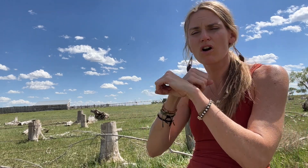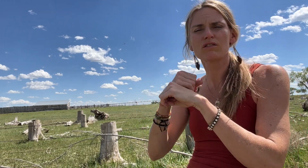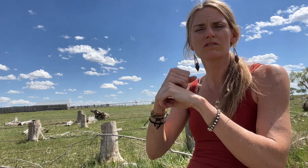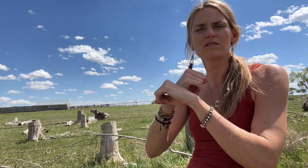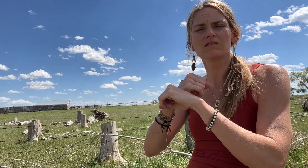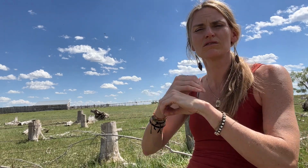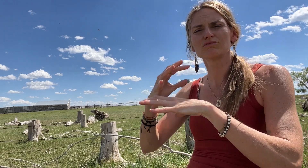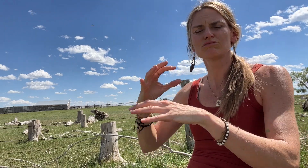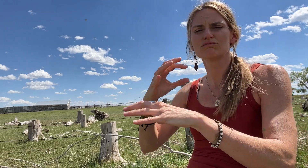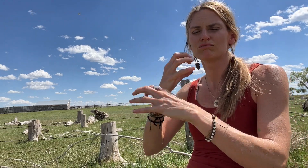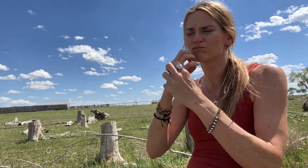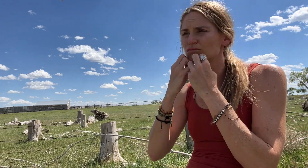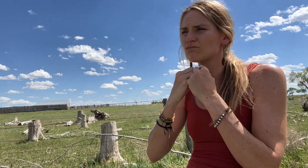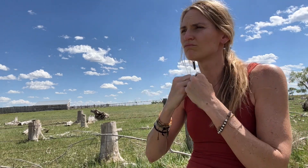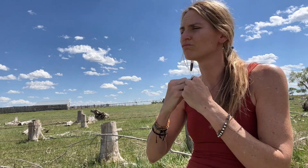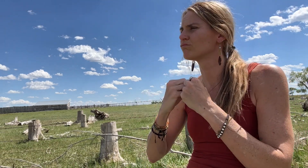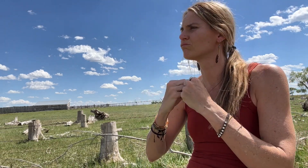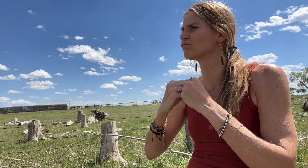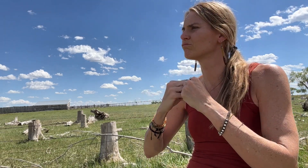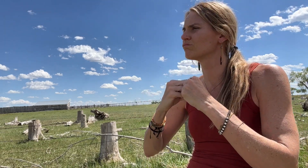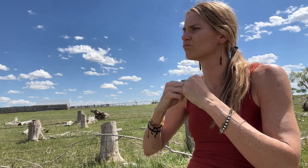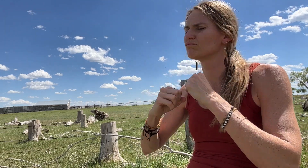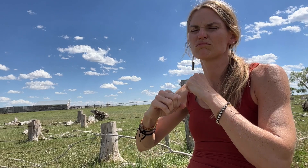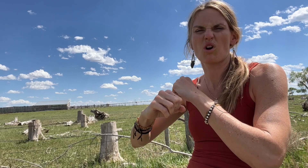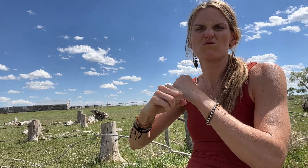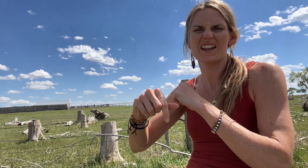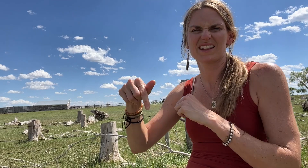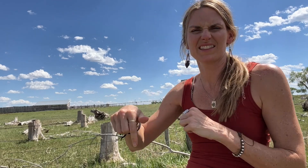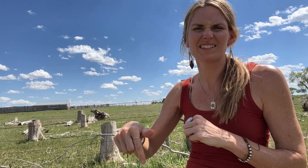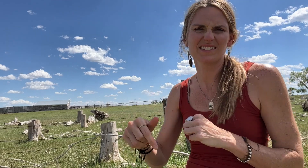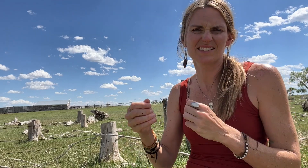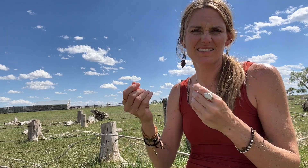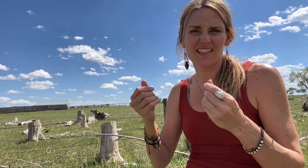and fought to protect this land.